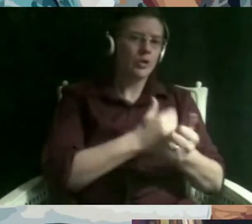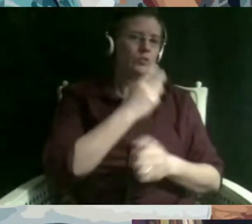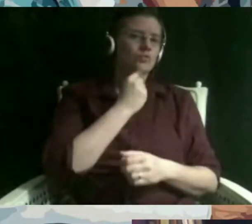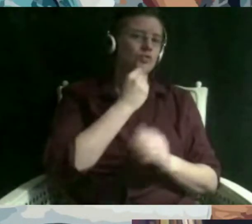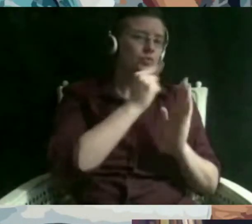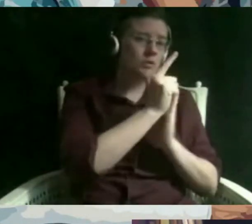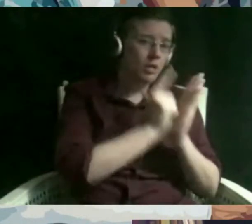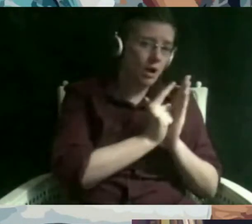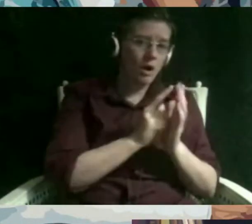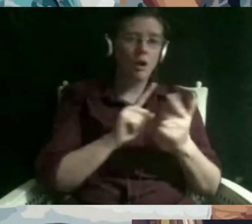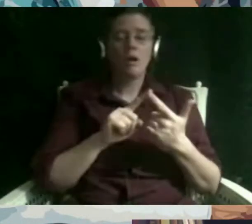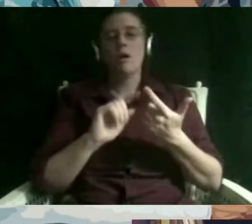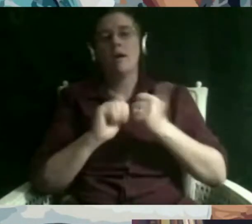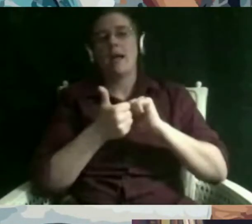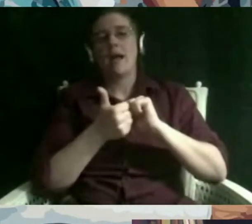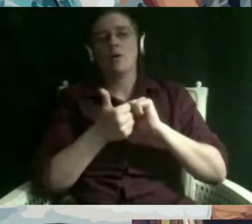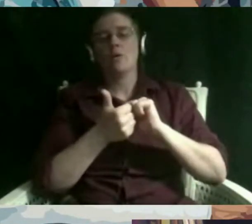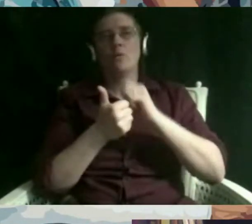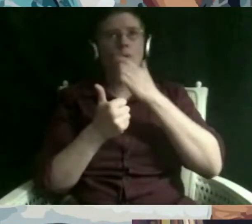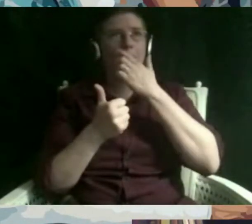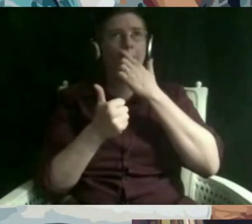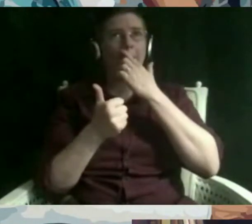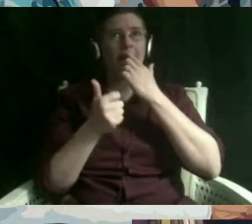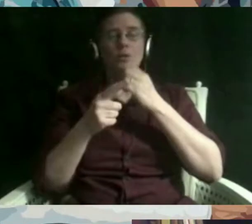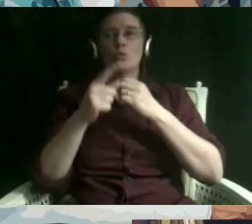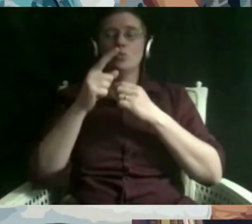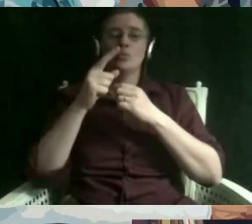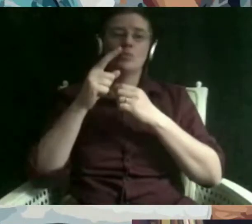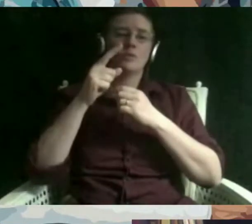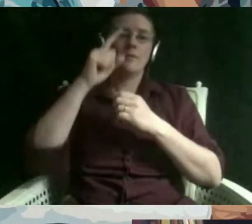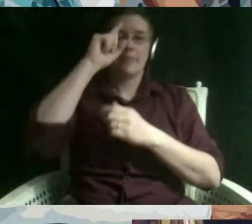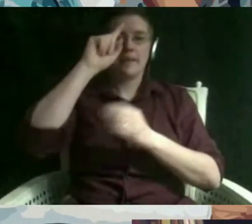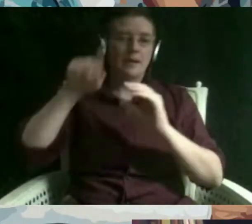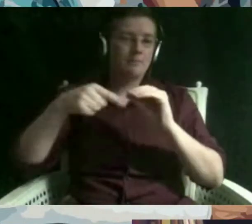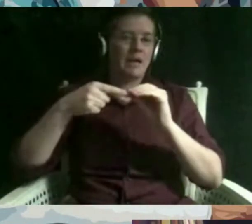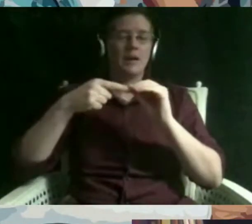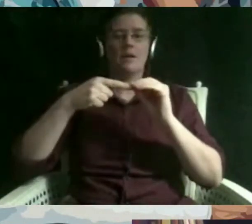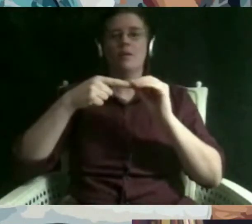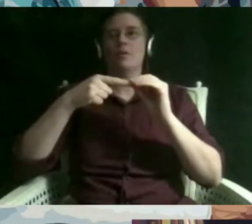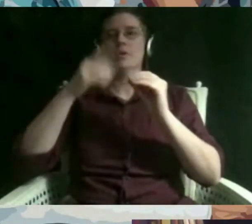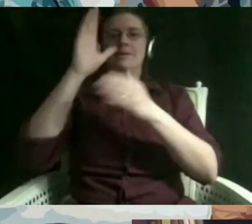extent to which they perceive of the divinity of jewish texts among other things but despite